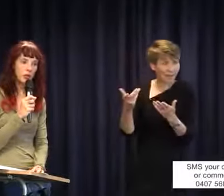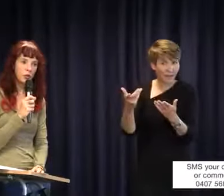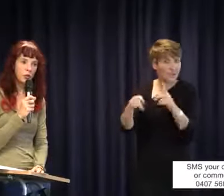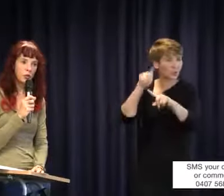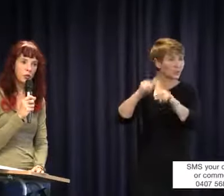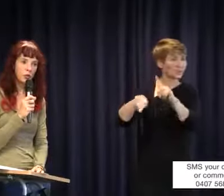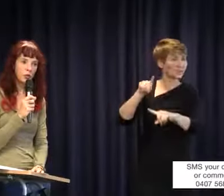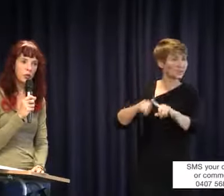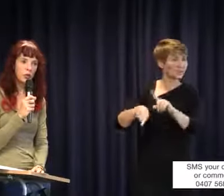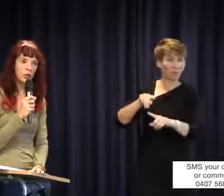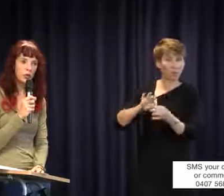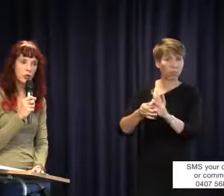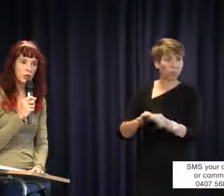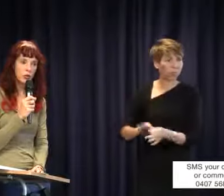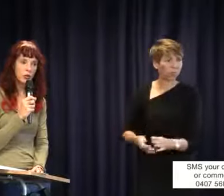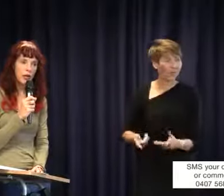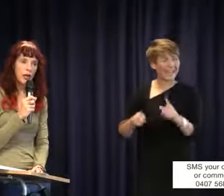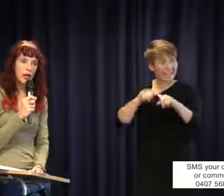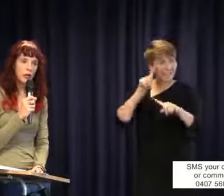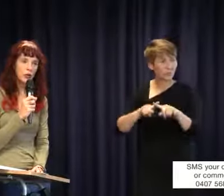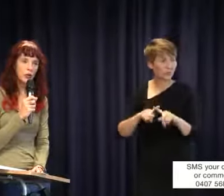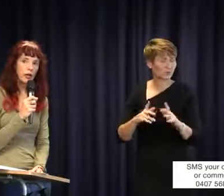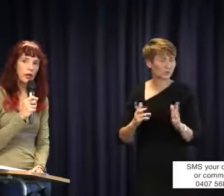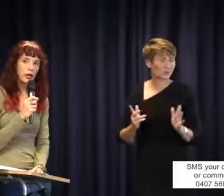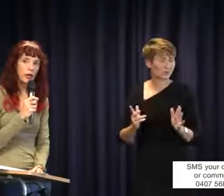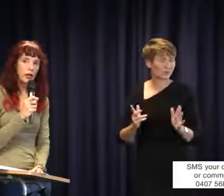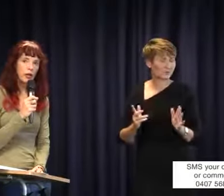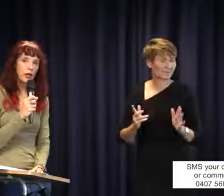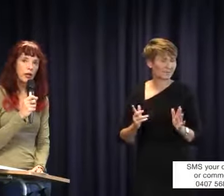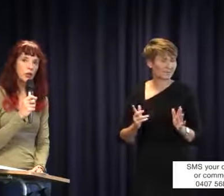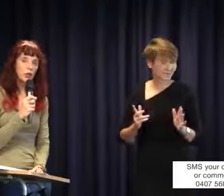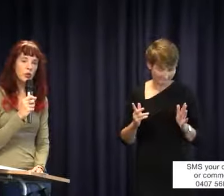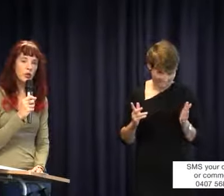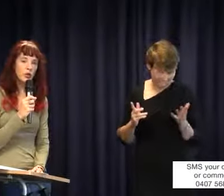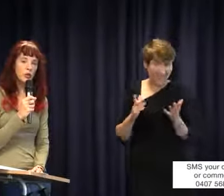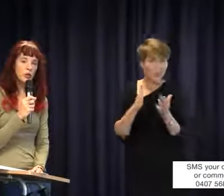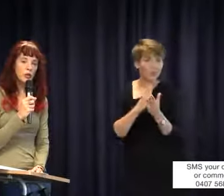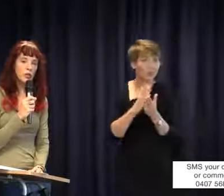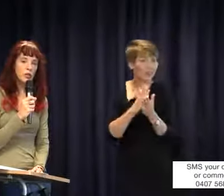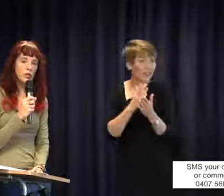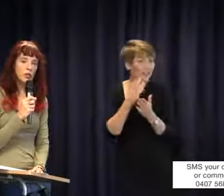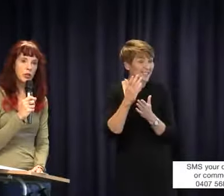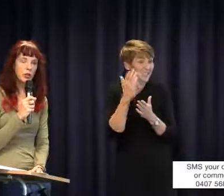school were just excuses. Look, schools can say a lot of things. They can say, `We don't